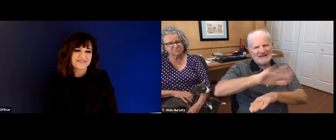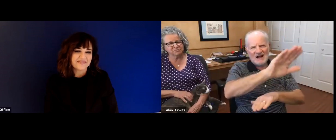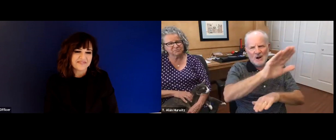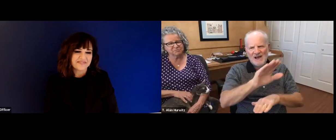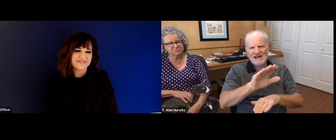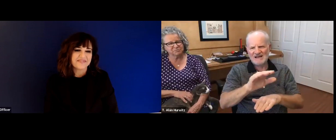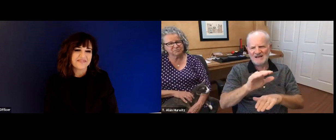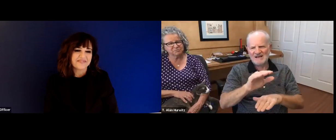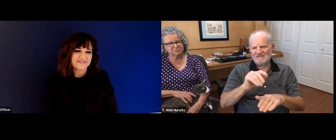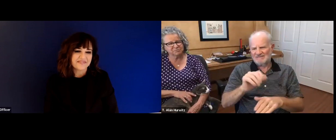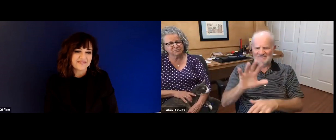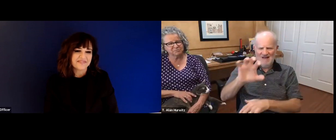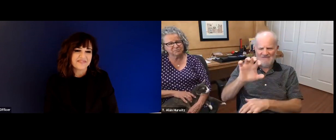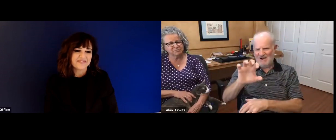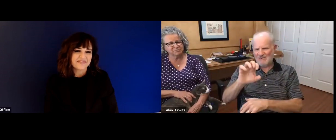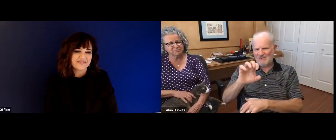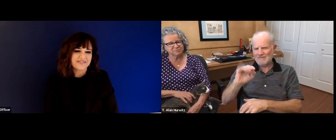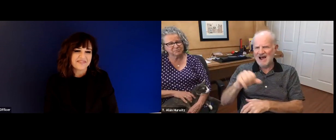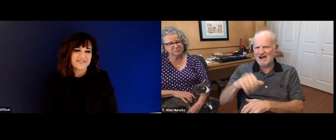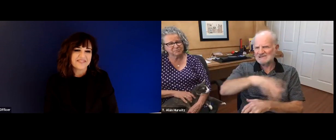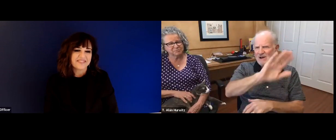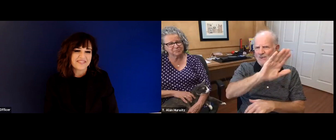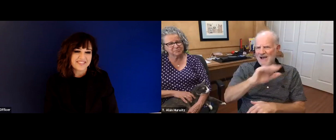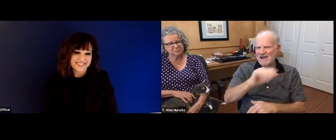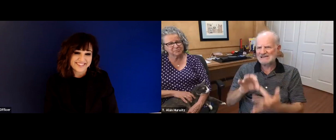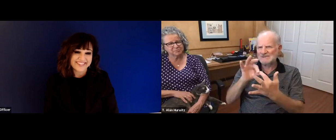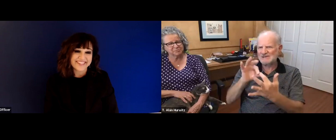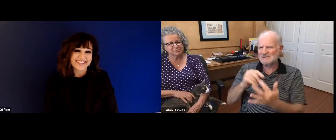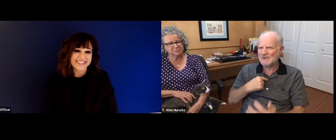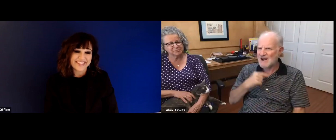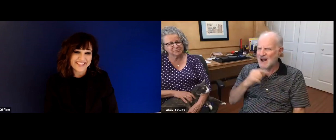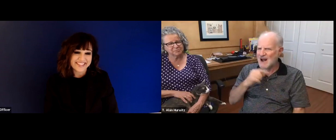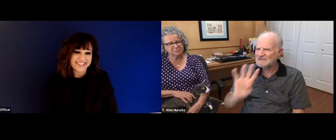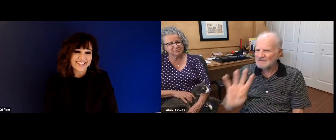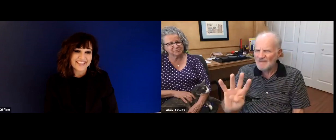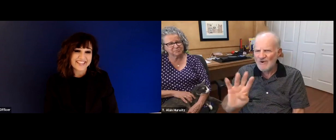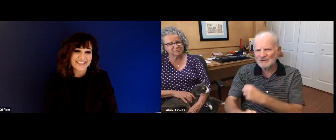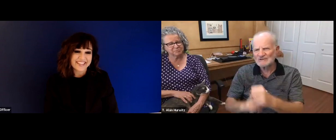decision at that time, and sent me far away, as you said, and as